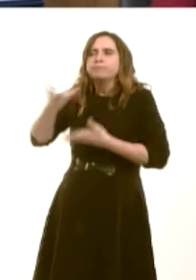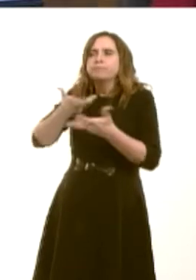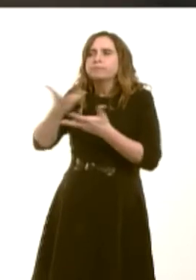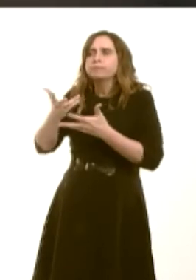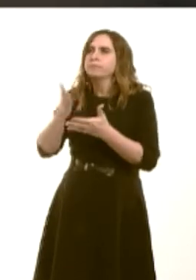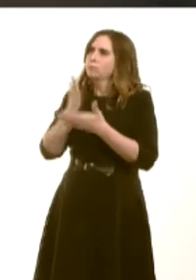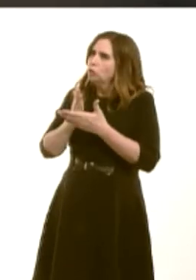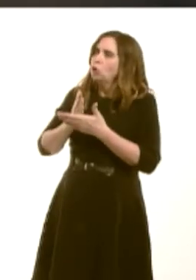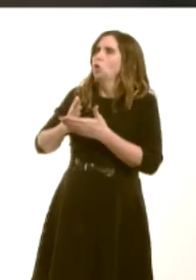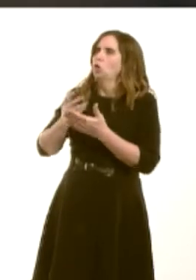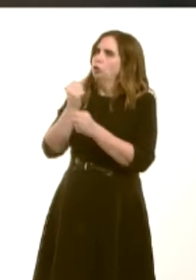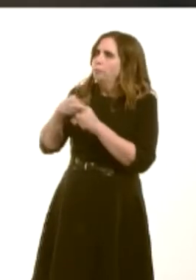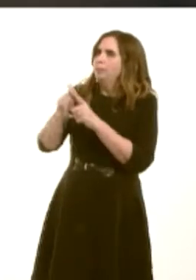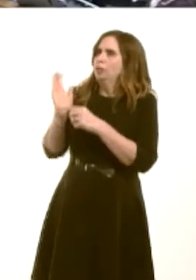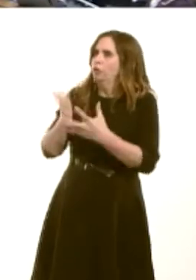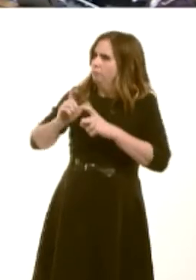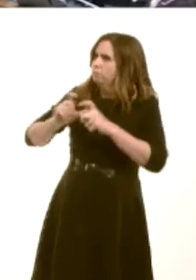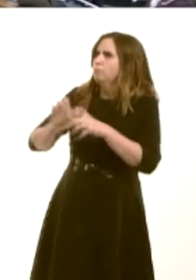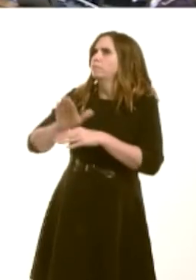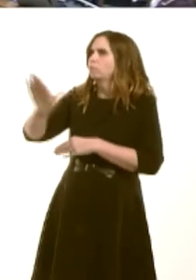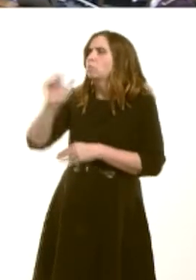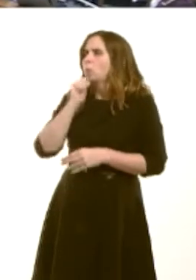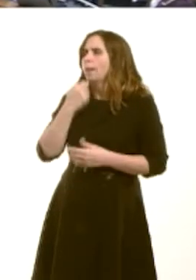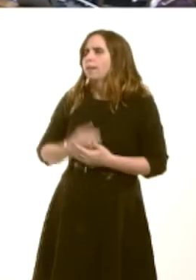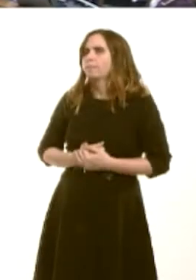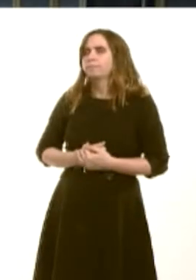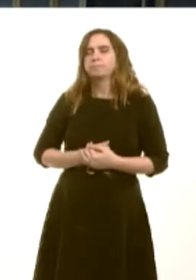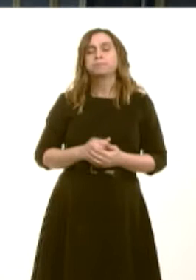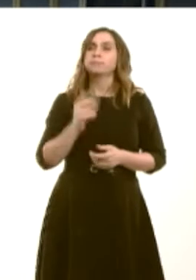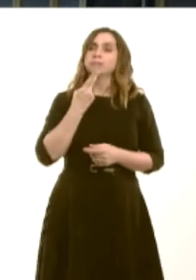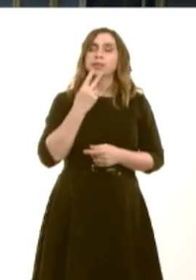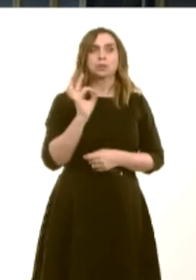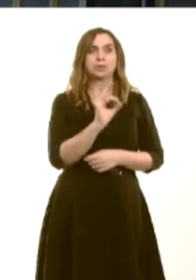and I sincerely hope, of course, that that service will continue in the future.